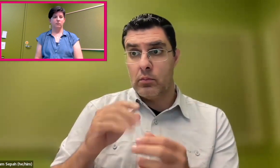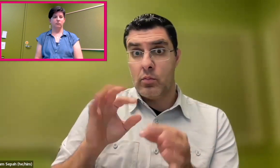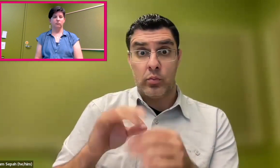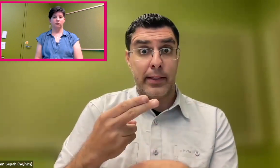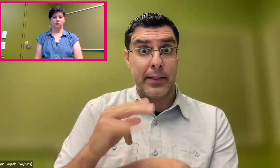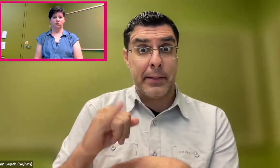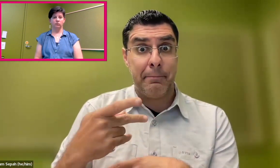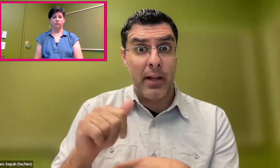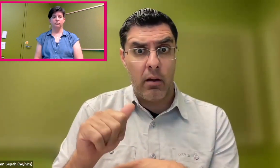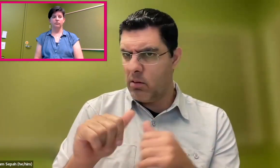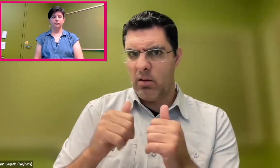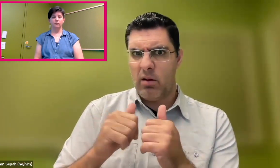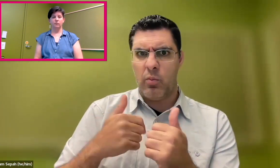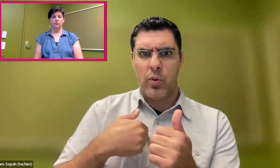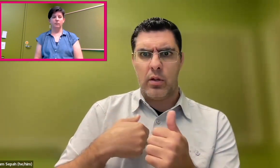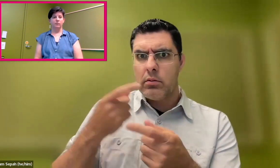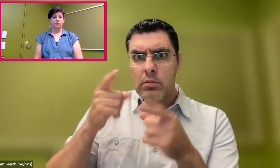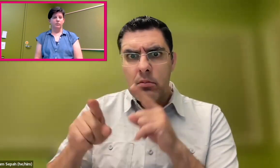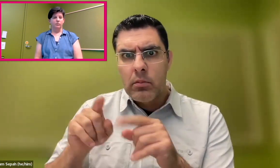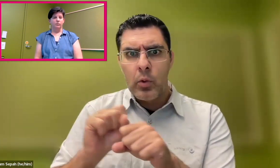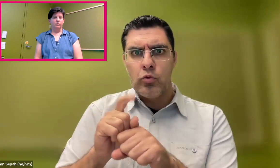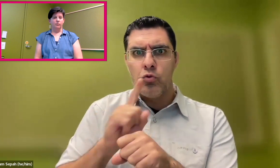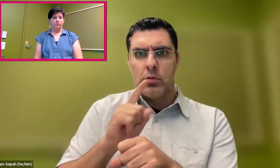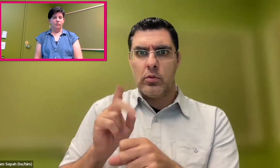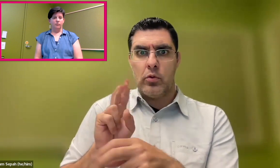we're talking about medical information. There's HIPAA that we have to think about.